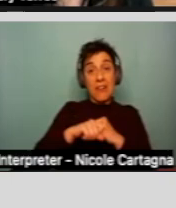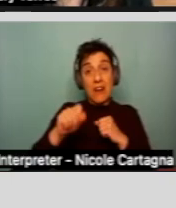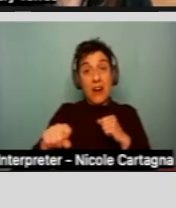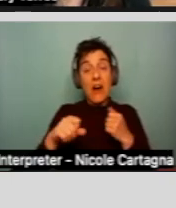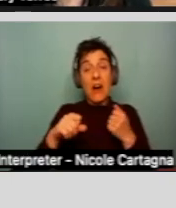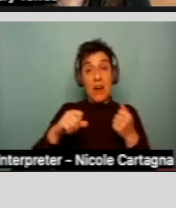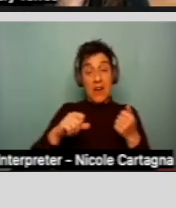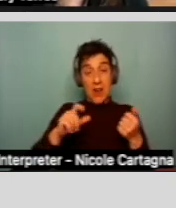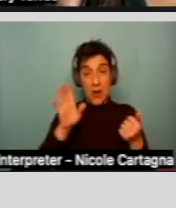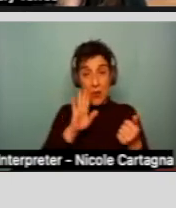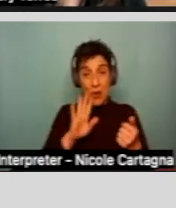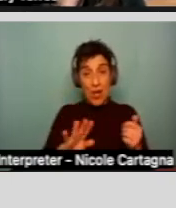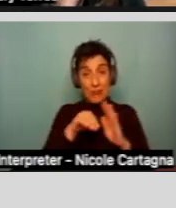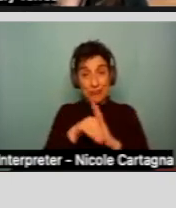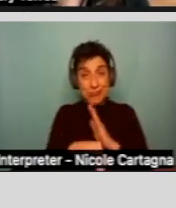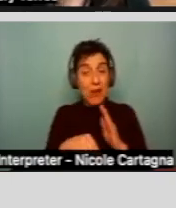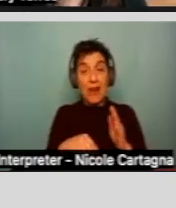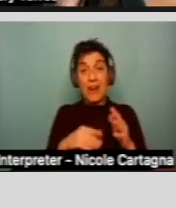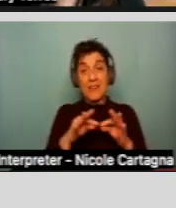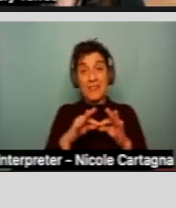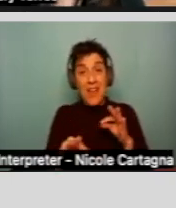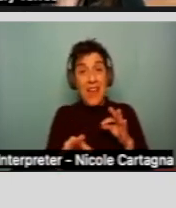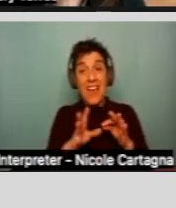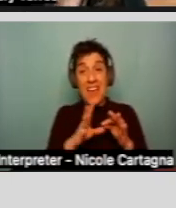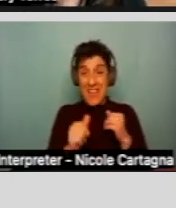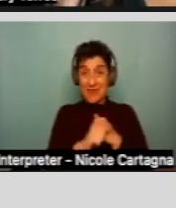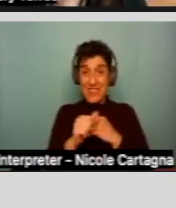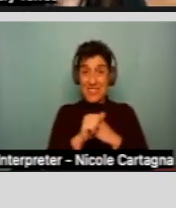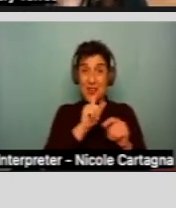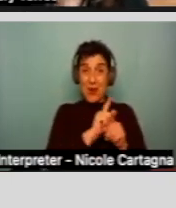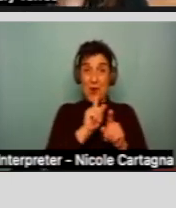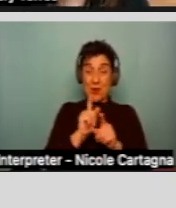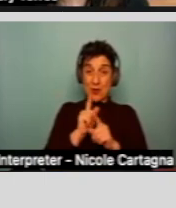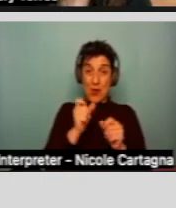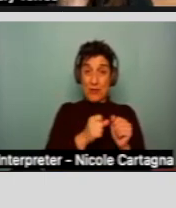the mental or physical development and there's imminent risk of replacement in a more restrictive setting.